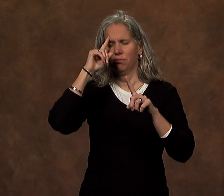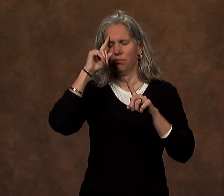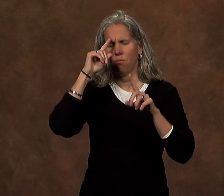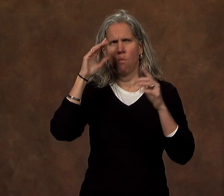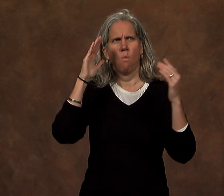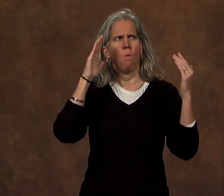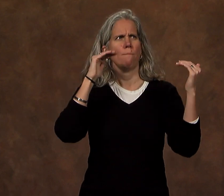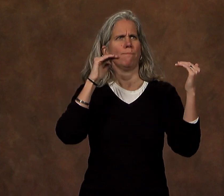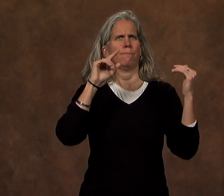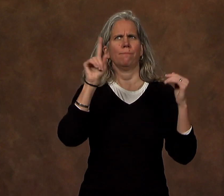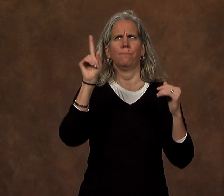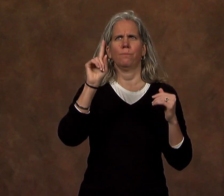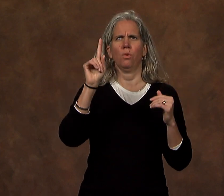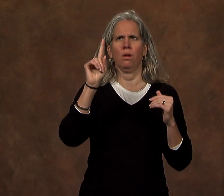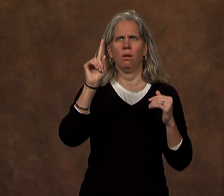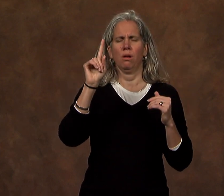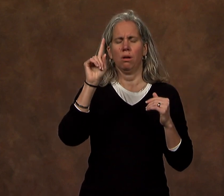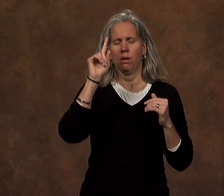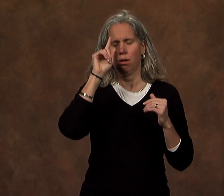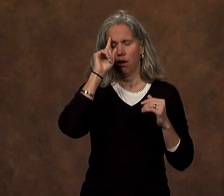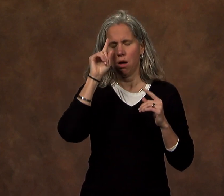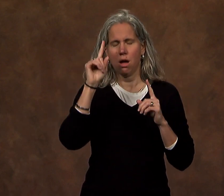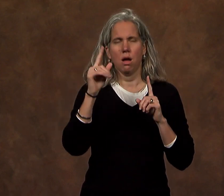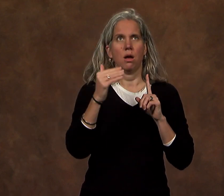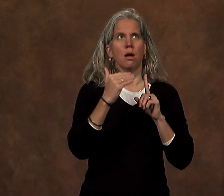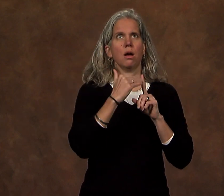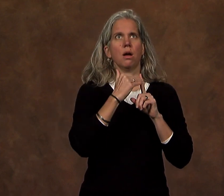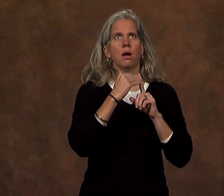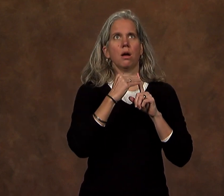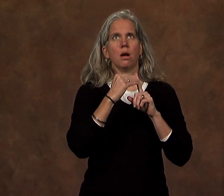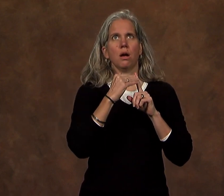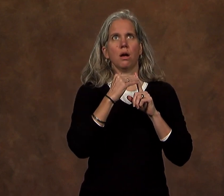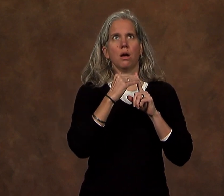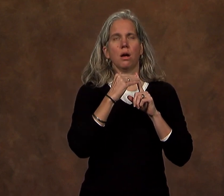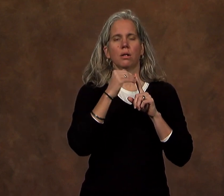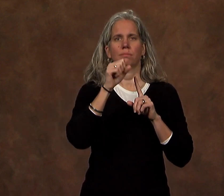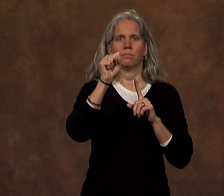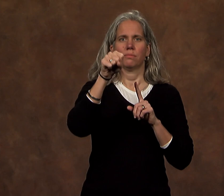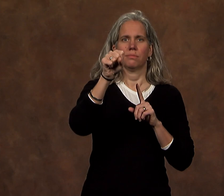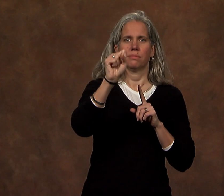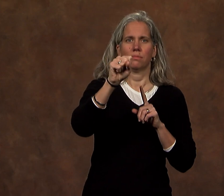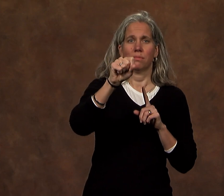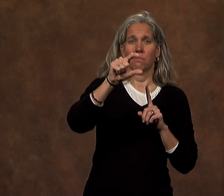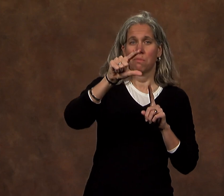one may wonder where hope can be found. But it's within this context that I'm reminded